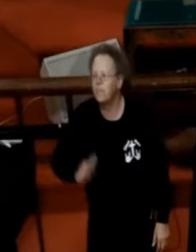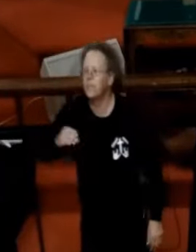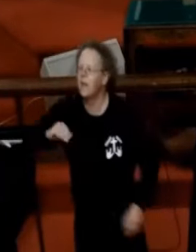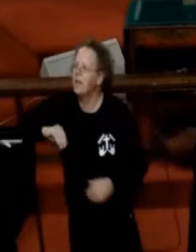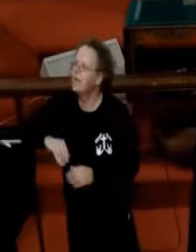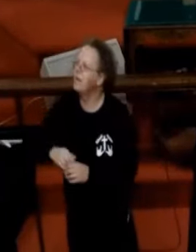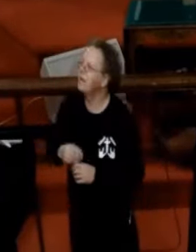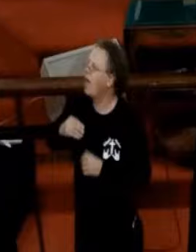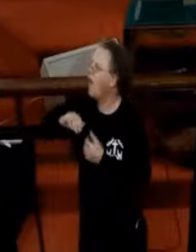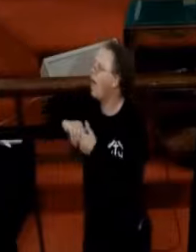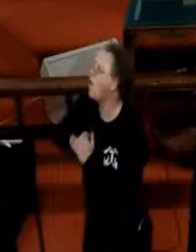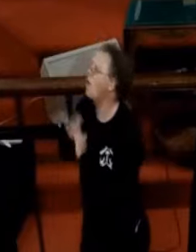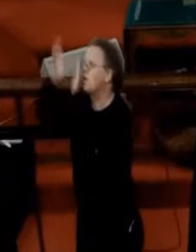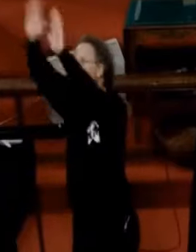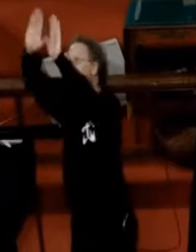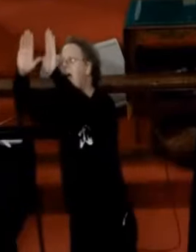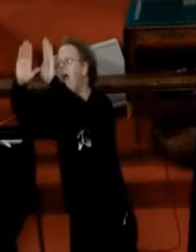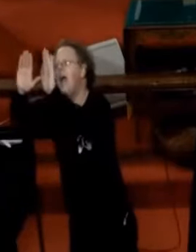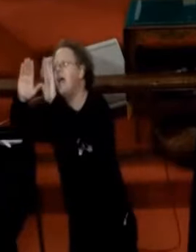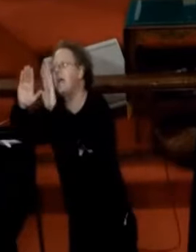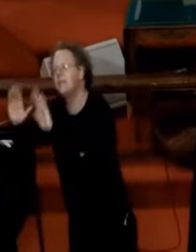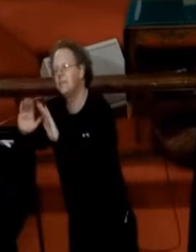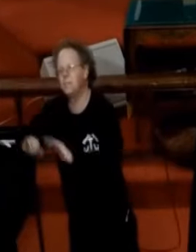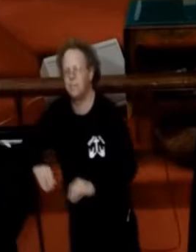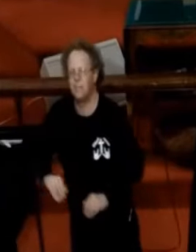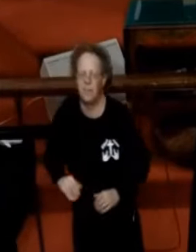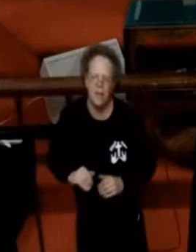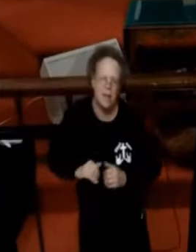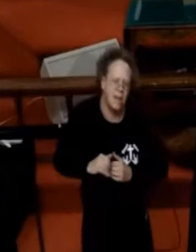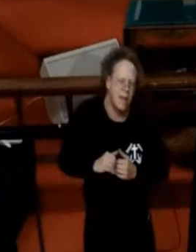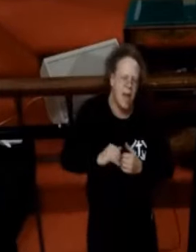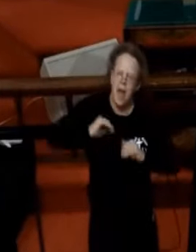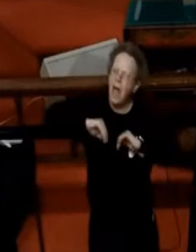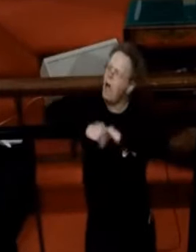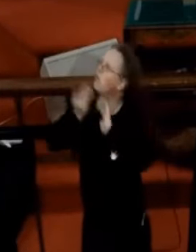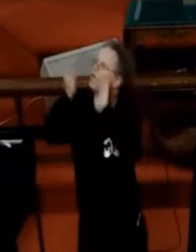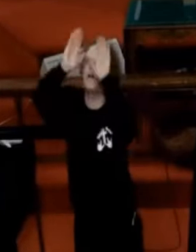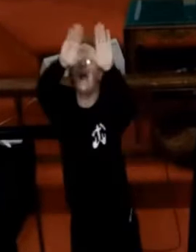How great, how great